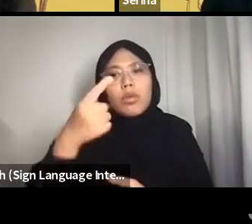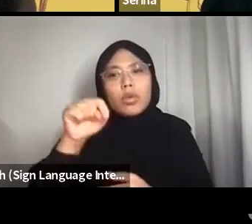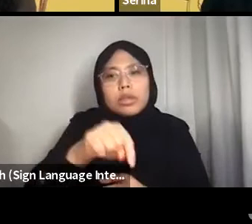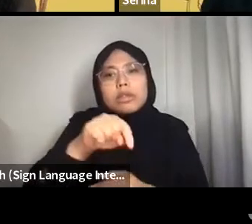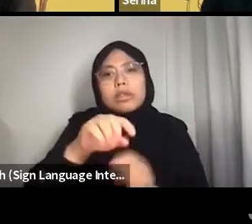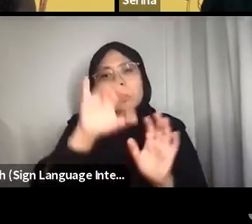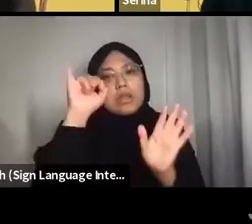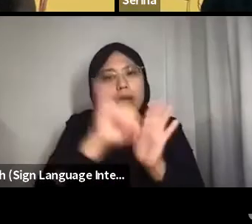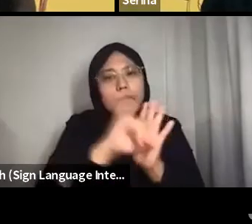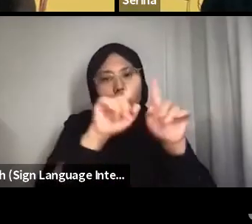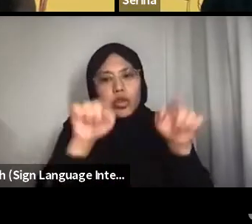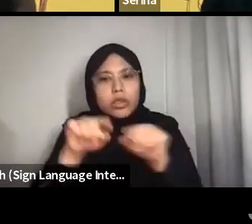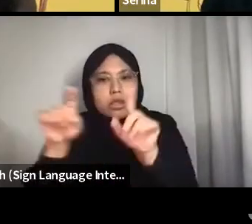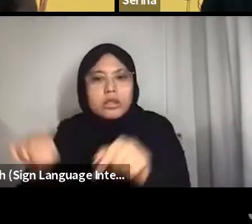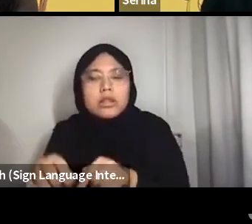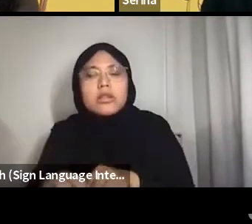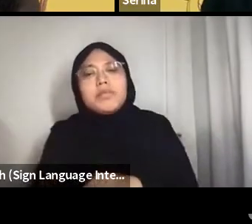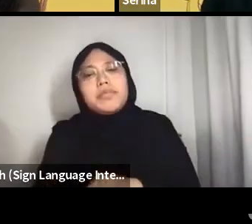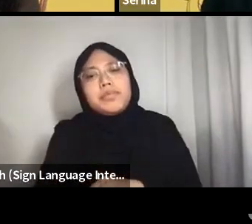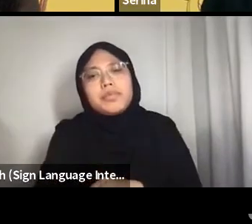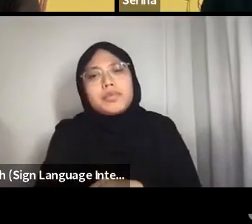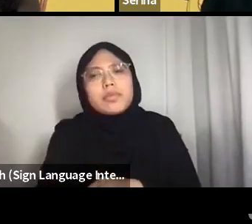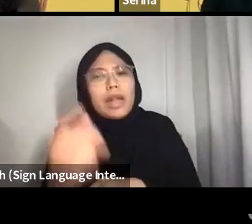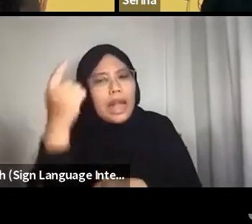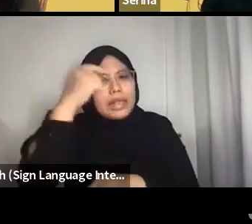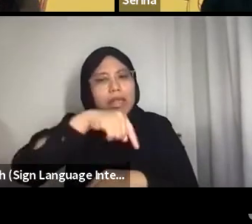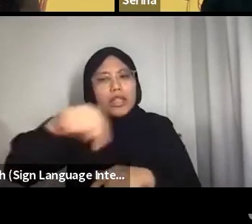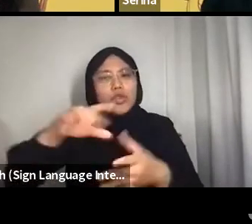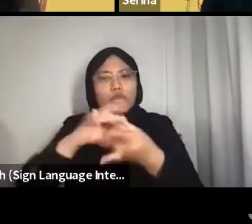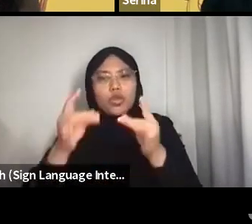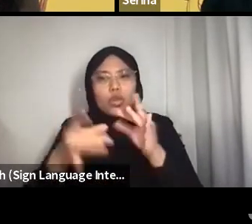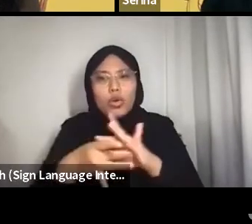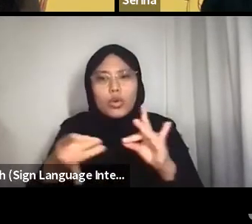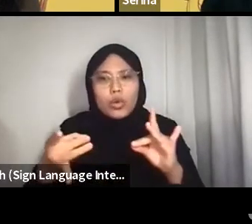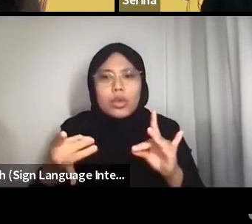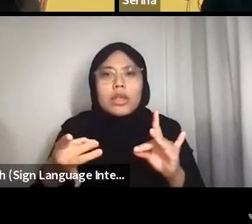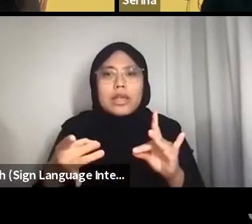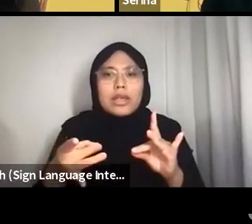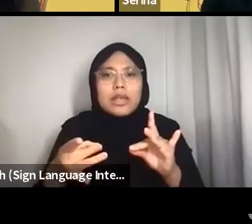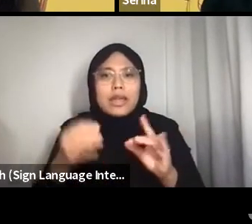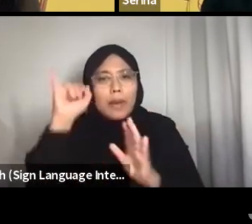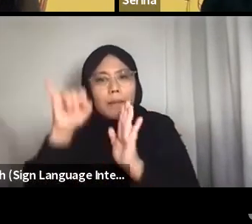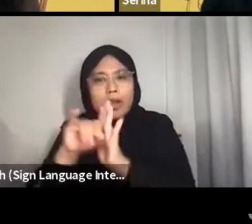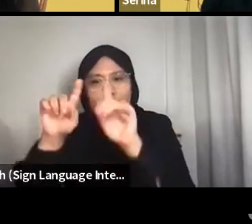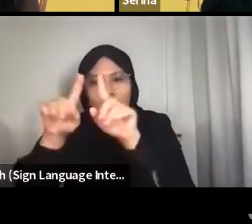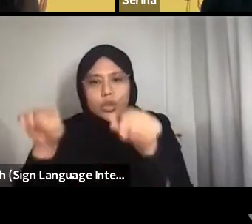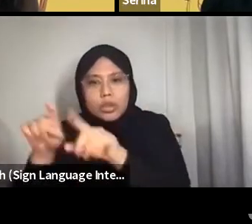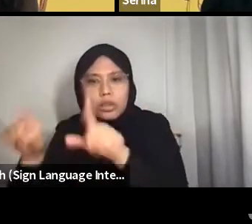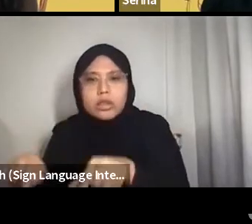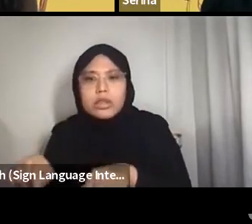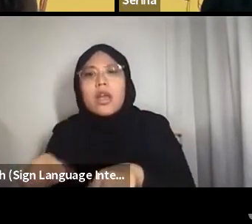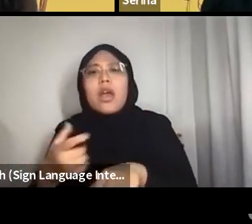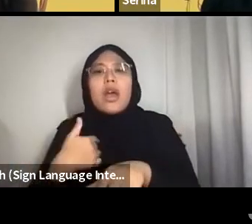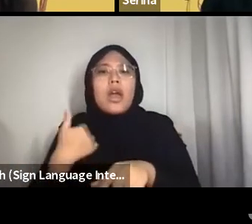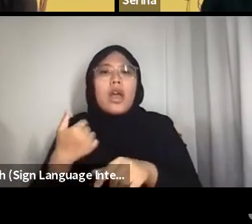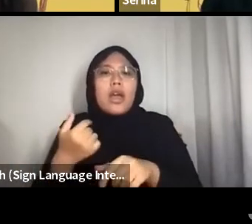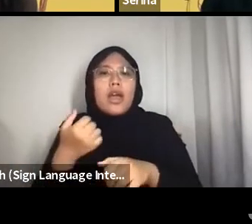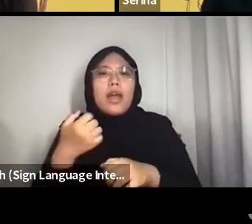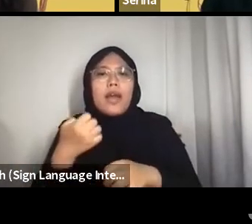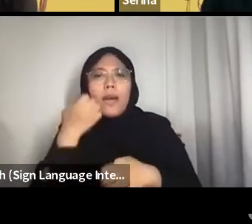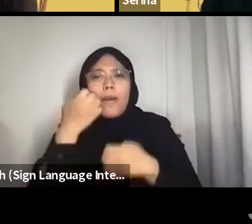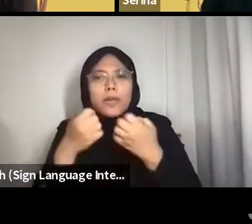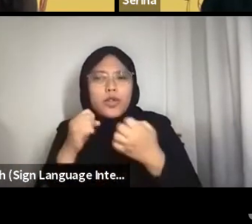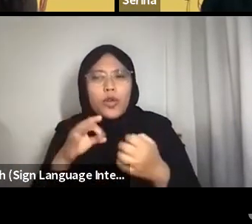I think the stories and images we share are also dependent on whether our forms of expression are celebrated or stifled.